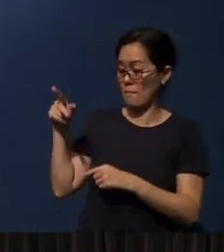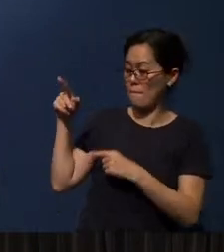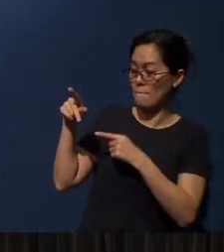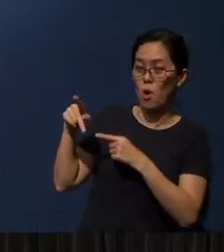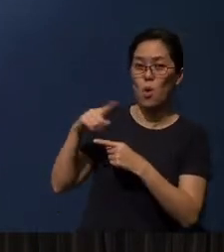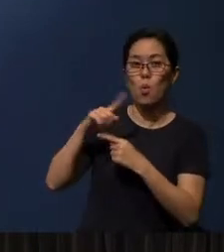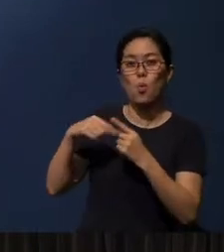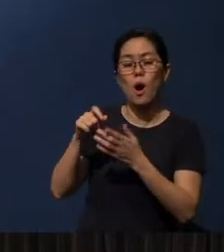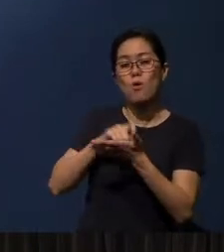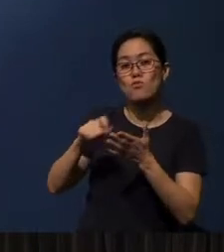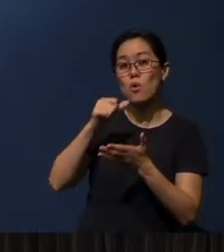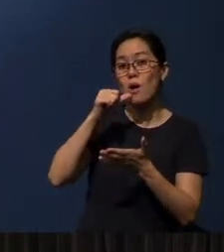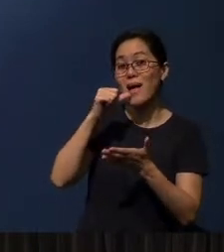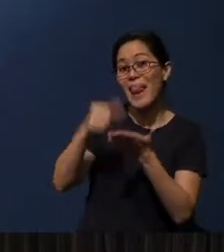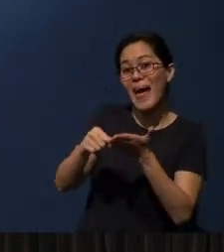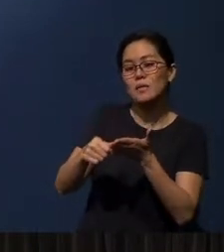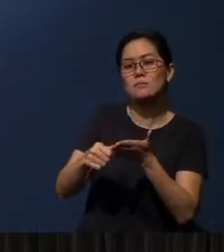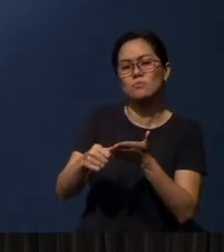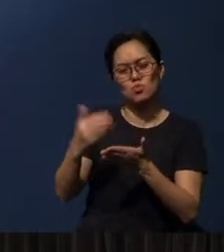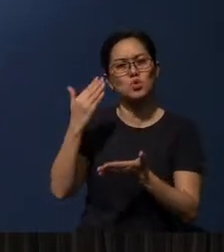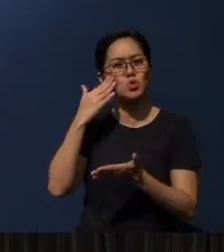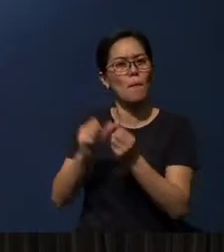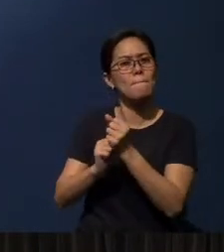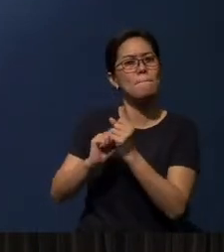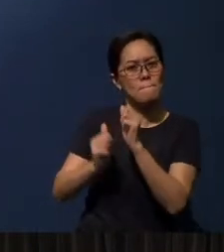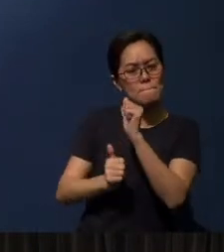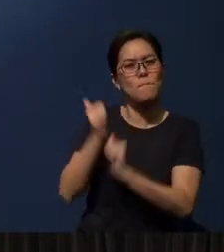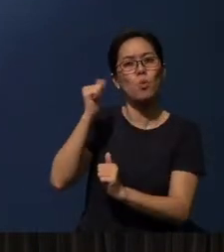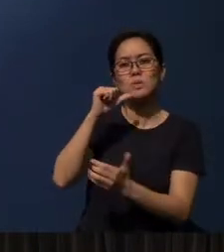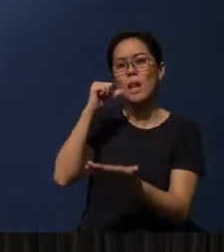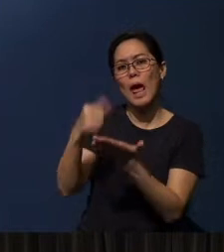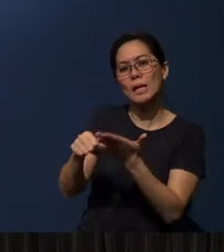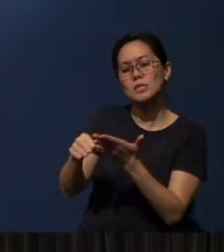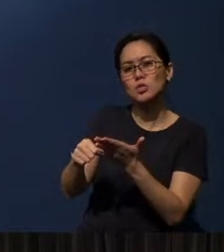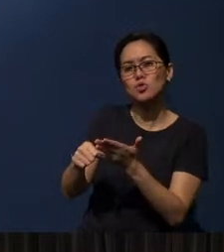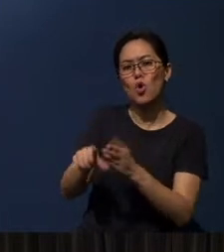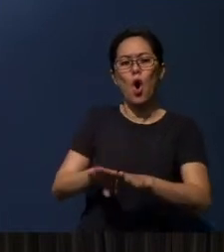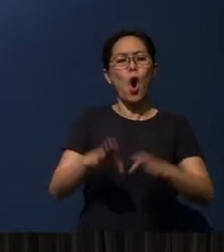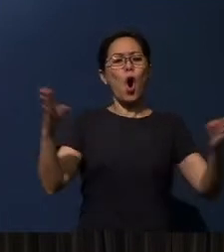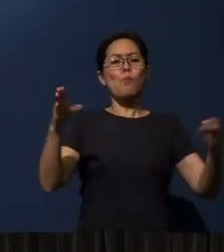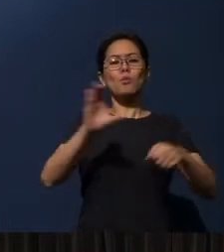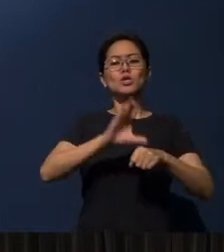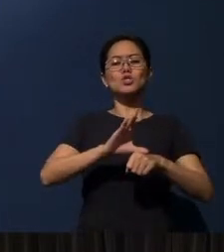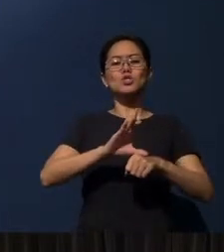we know that most of the New Testament epistles were read openly in the Church.